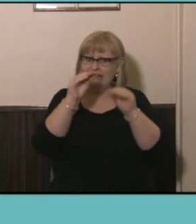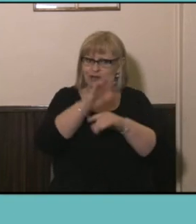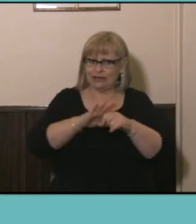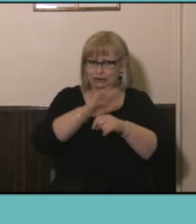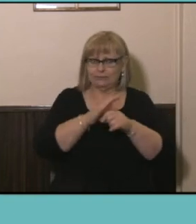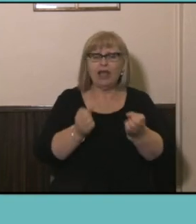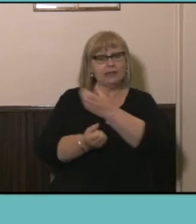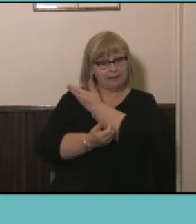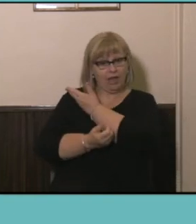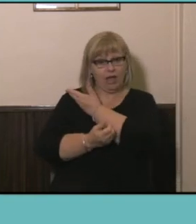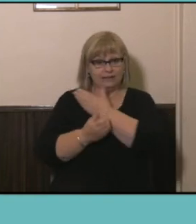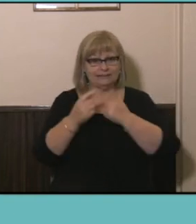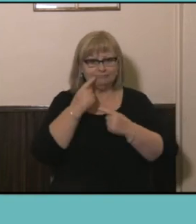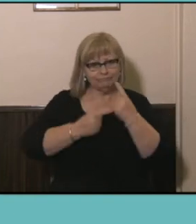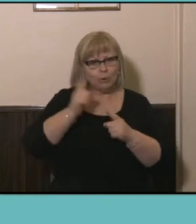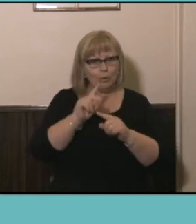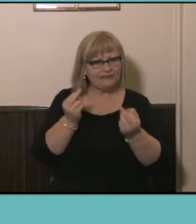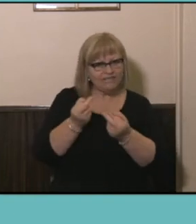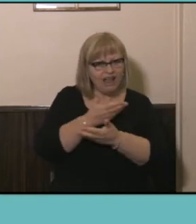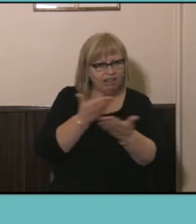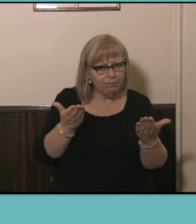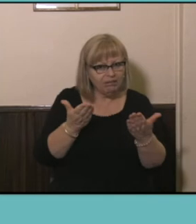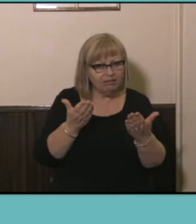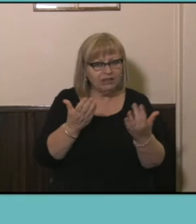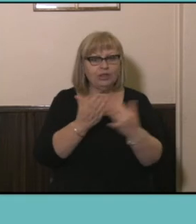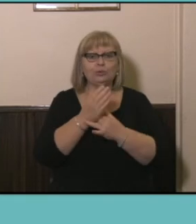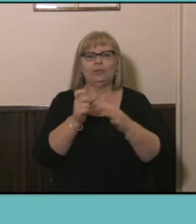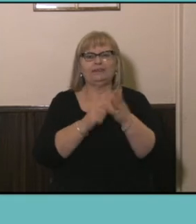a bit of an overview about what's available in Census Data so some of this